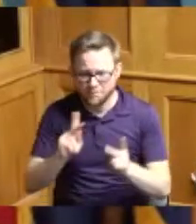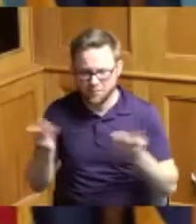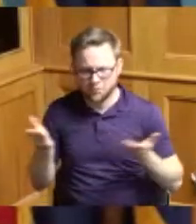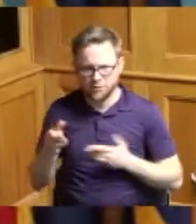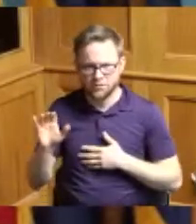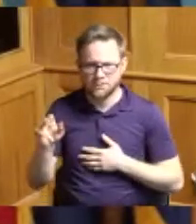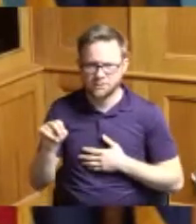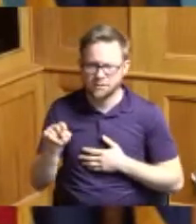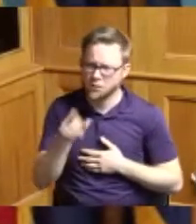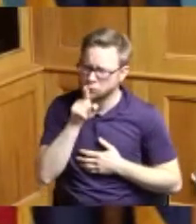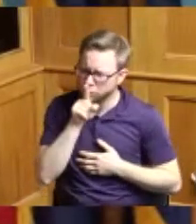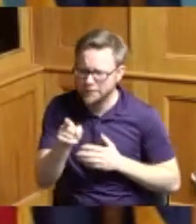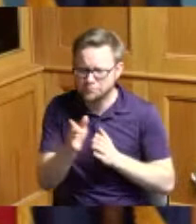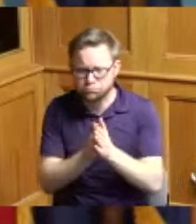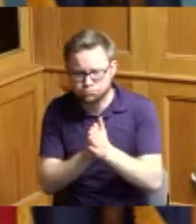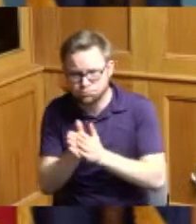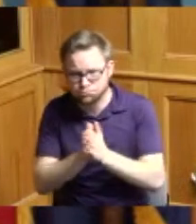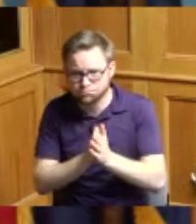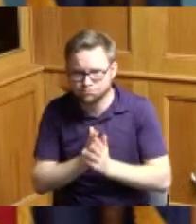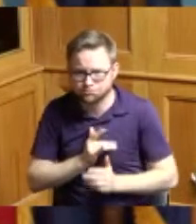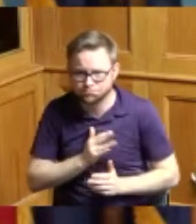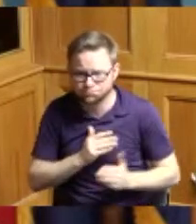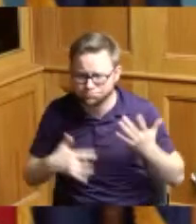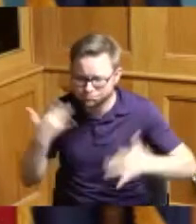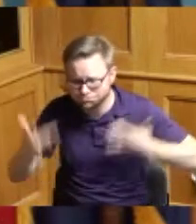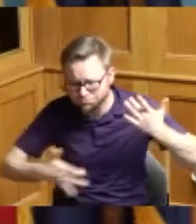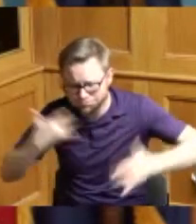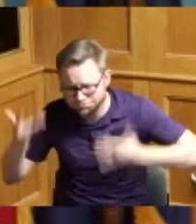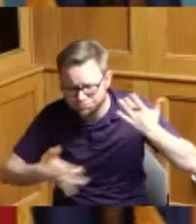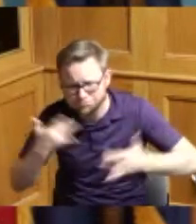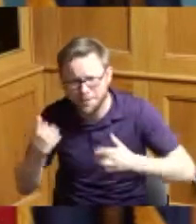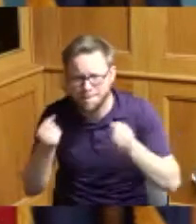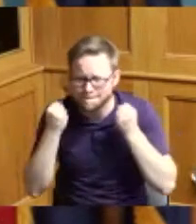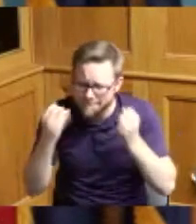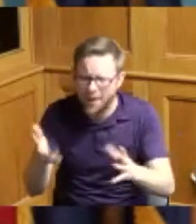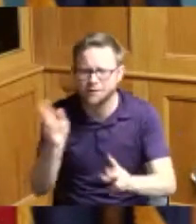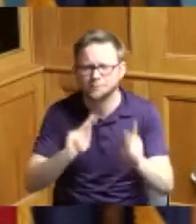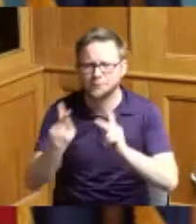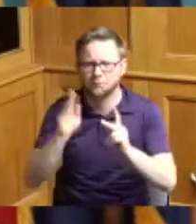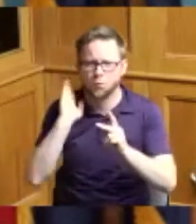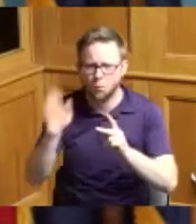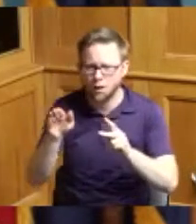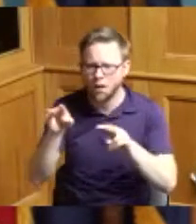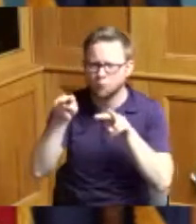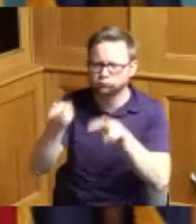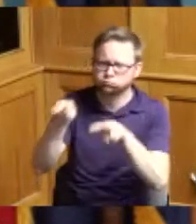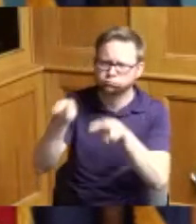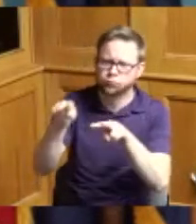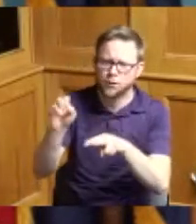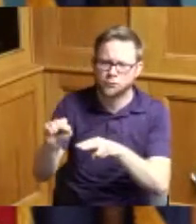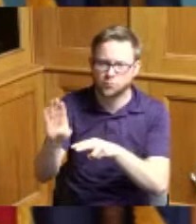and so many people will be watching the Super Bowl there are so many school districts that have said